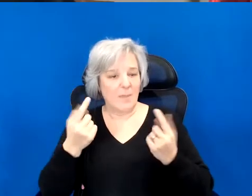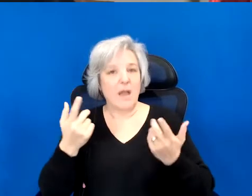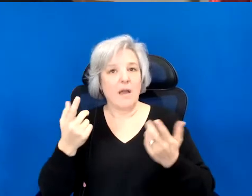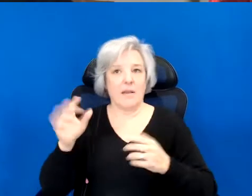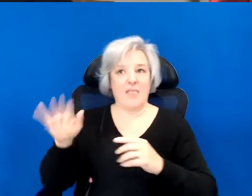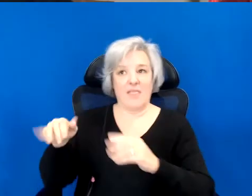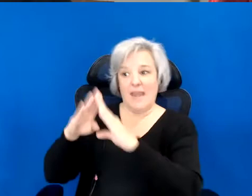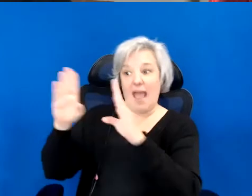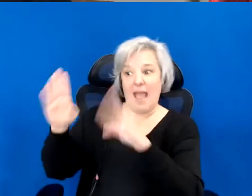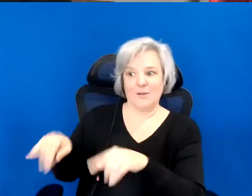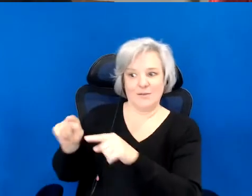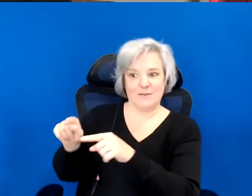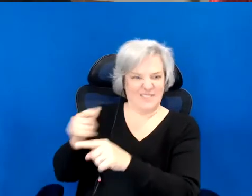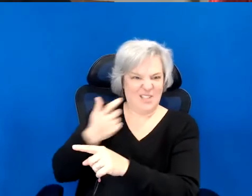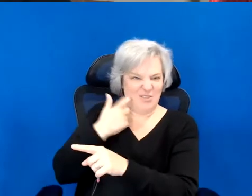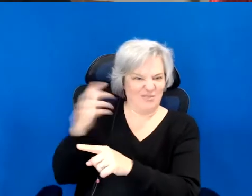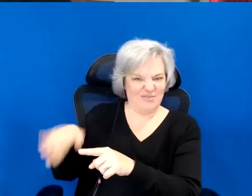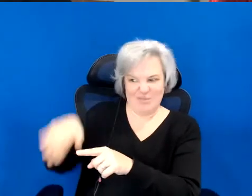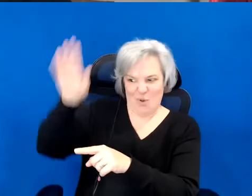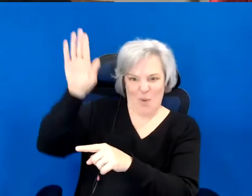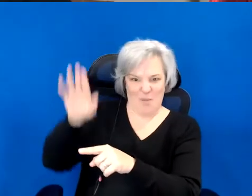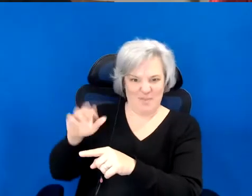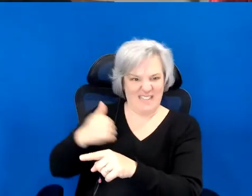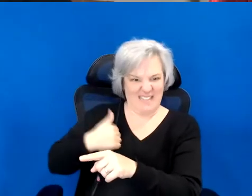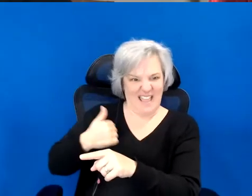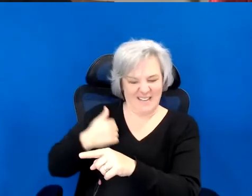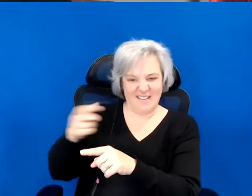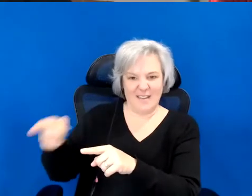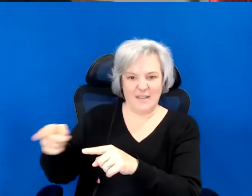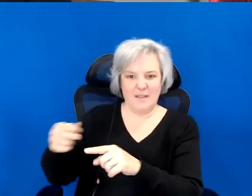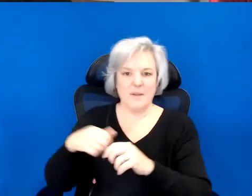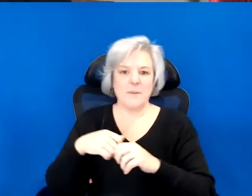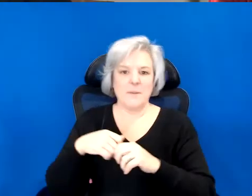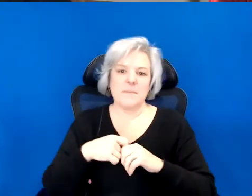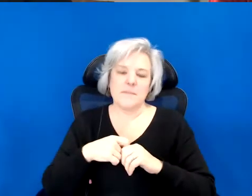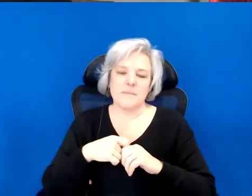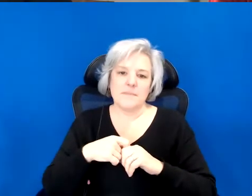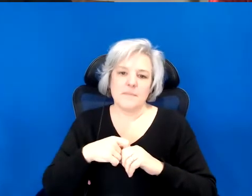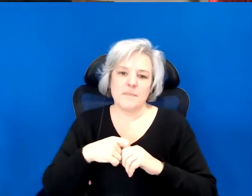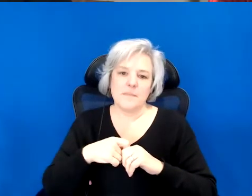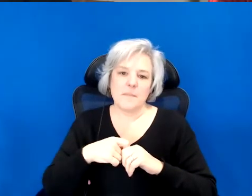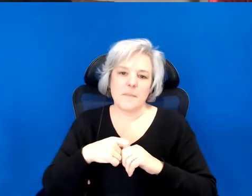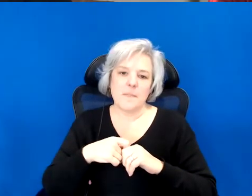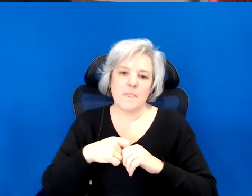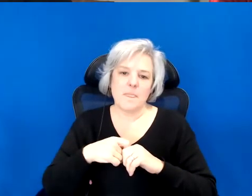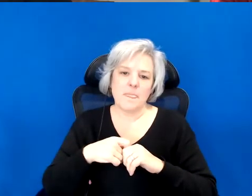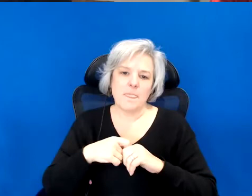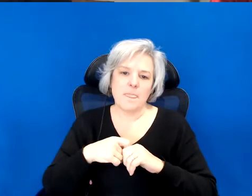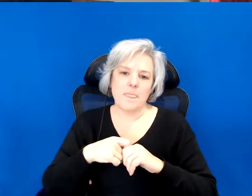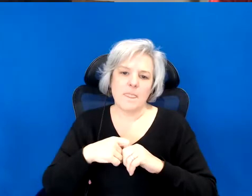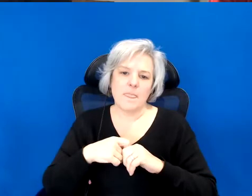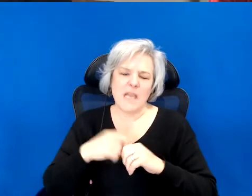that you are talking about in this moment. So I don't know if there is anything in that